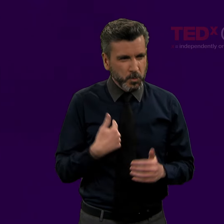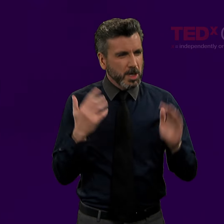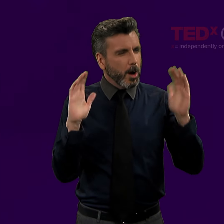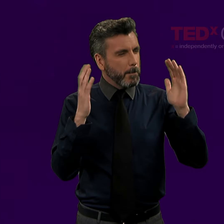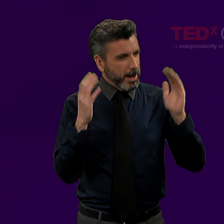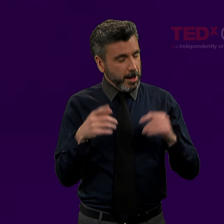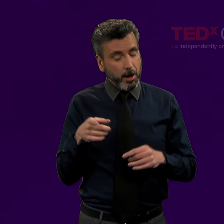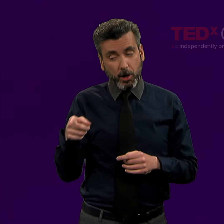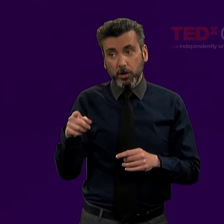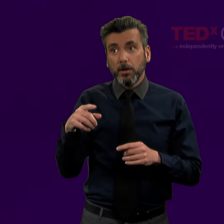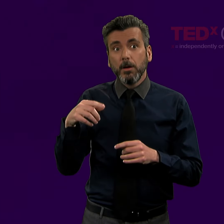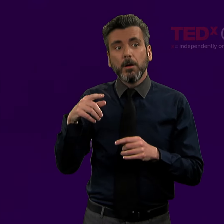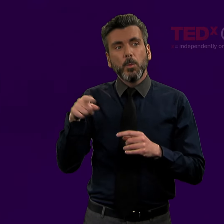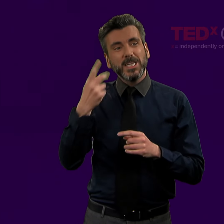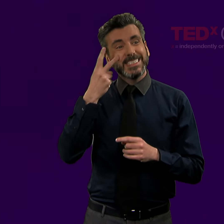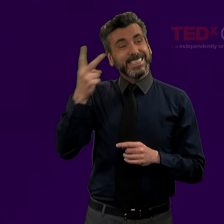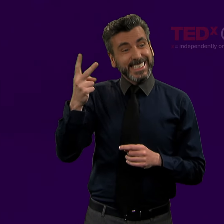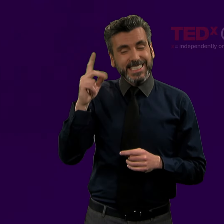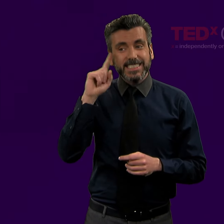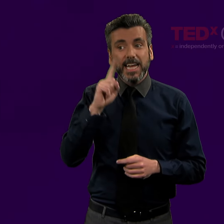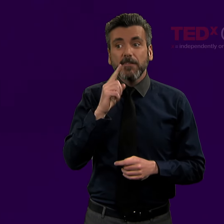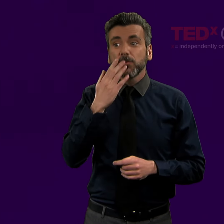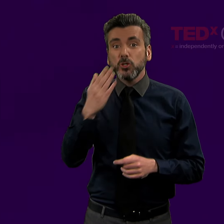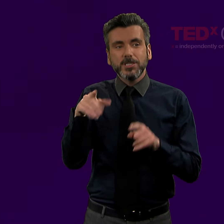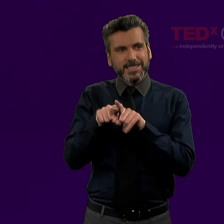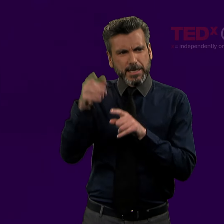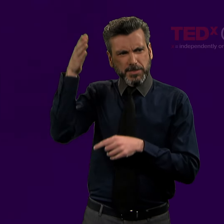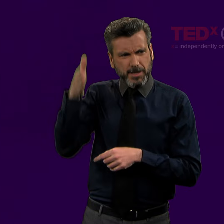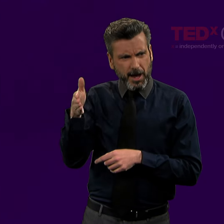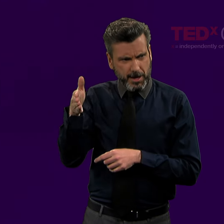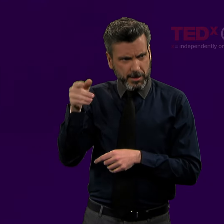We were interested in when "Deaf" and "Good" co-occurred on the same side,